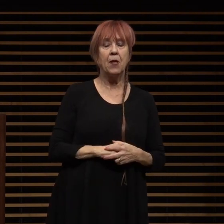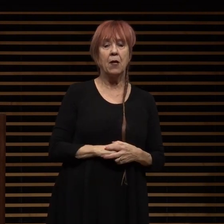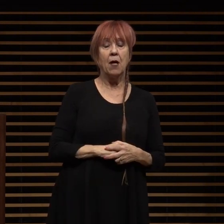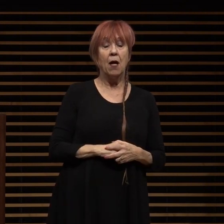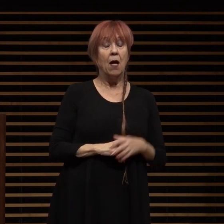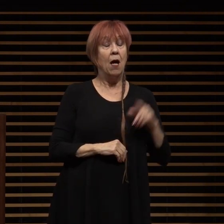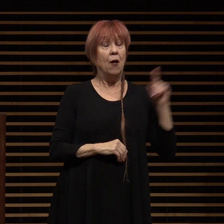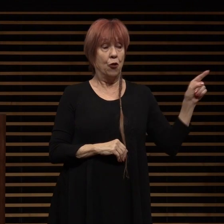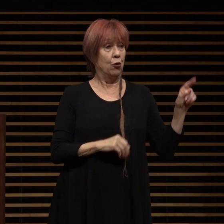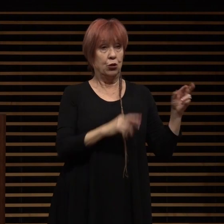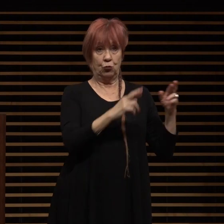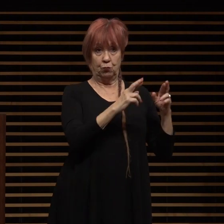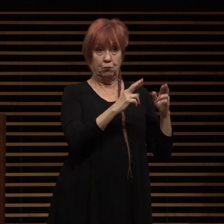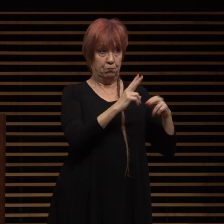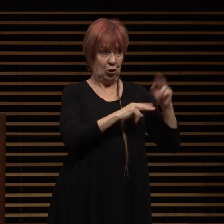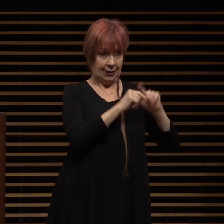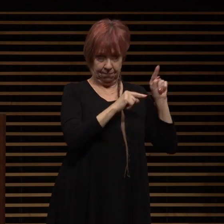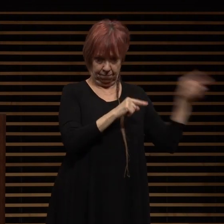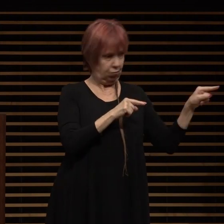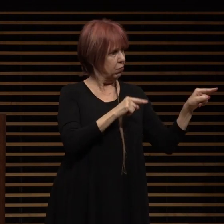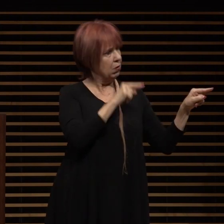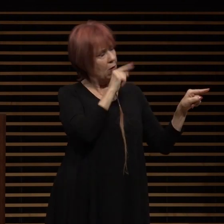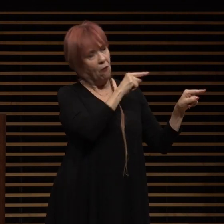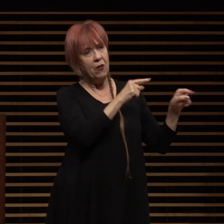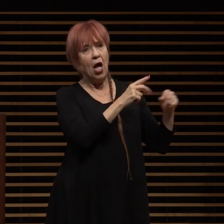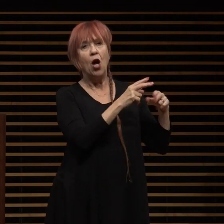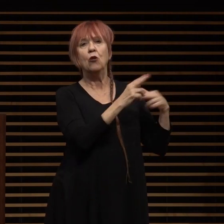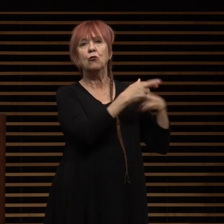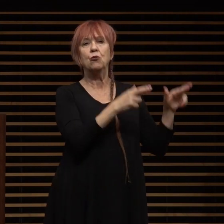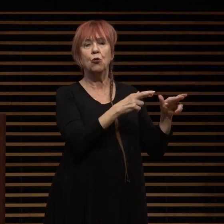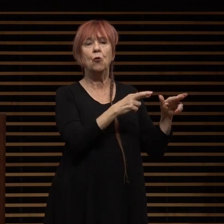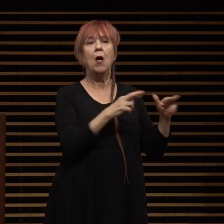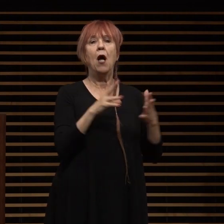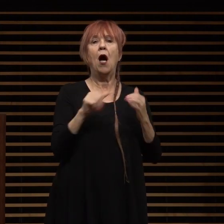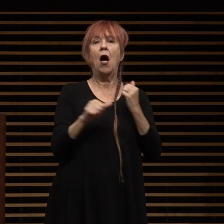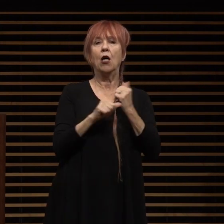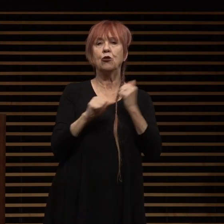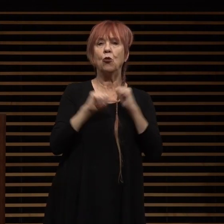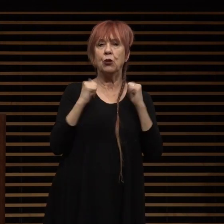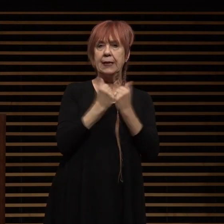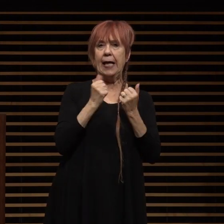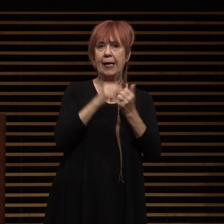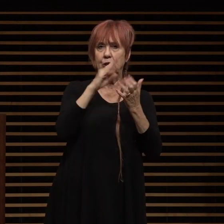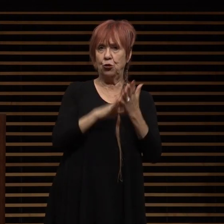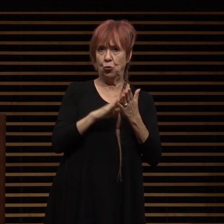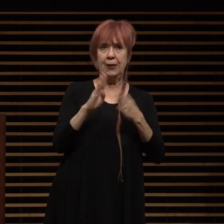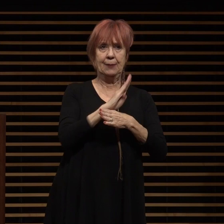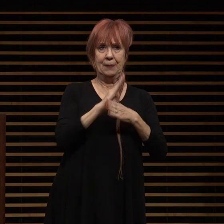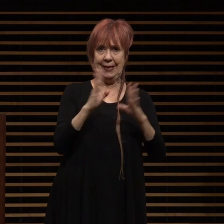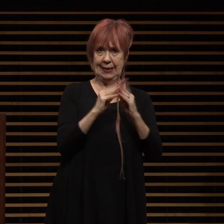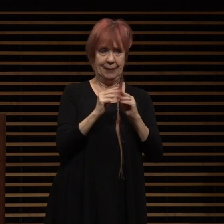on the other side of campus where associated students hold their business meetings